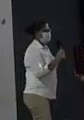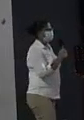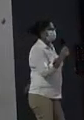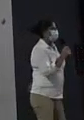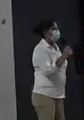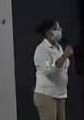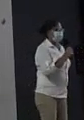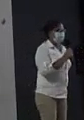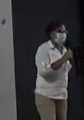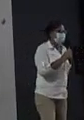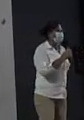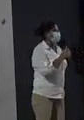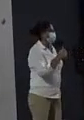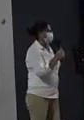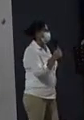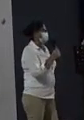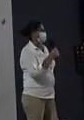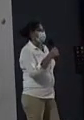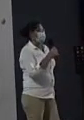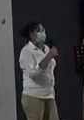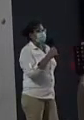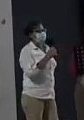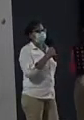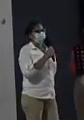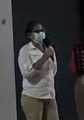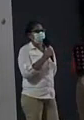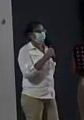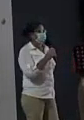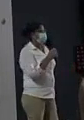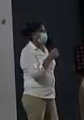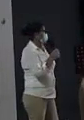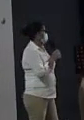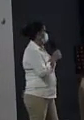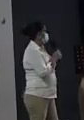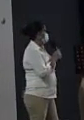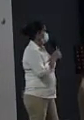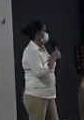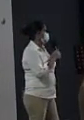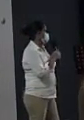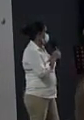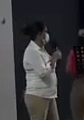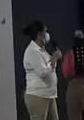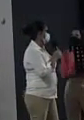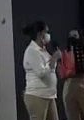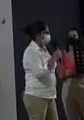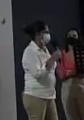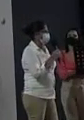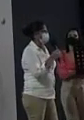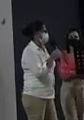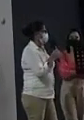Thank you very much, my question is that if it applies to products for